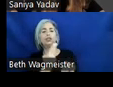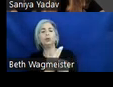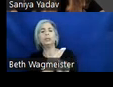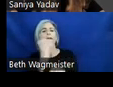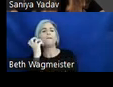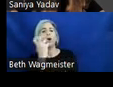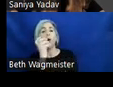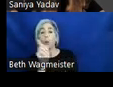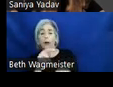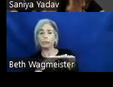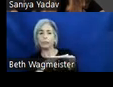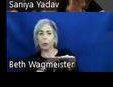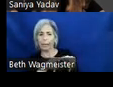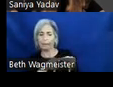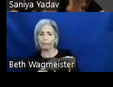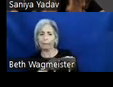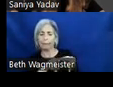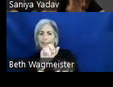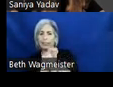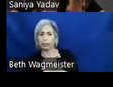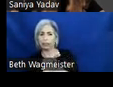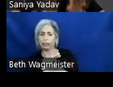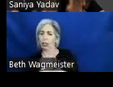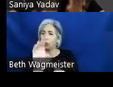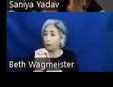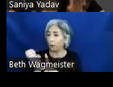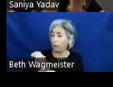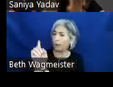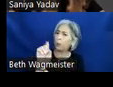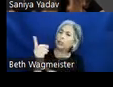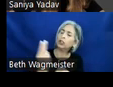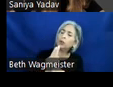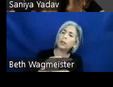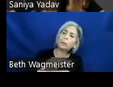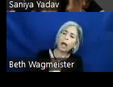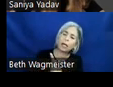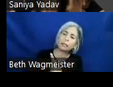We also look at what environments do our customers use our product. Why is the environment important?